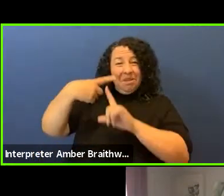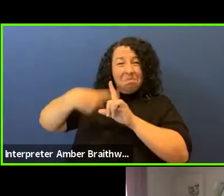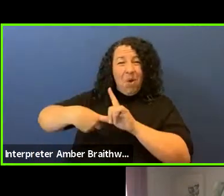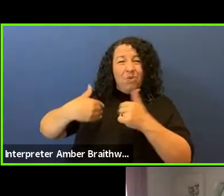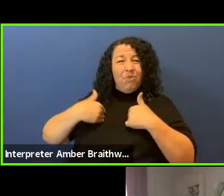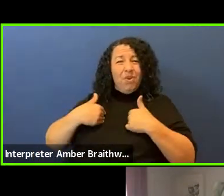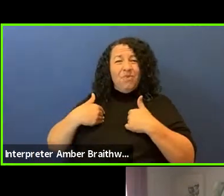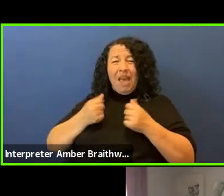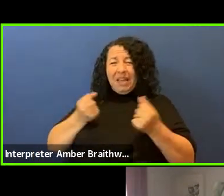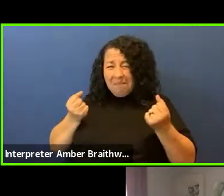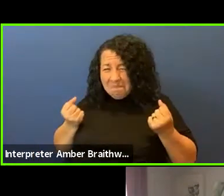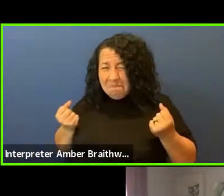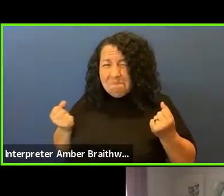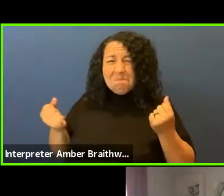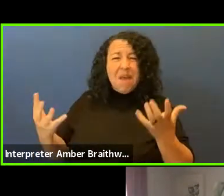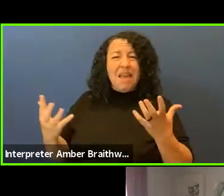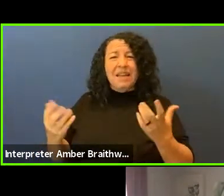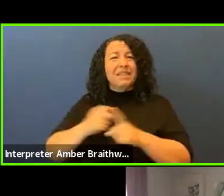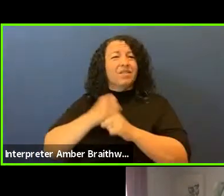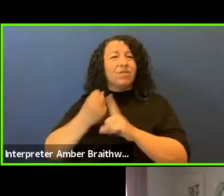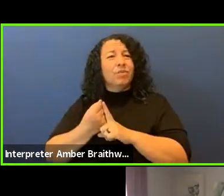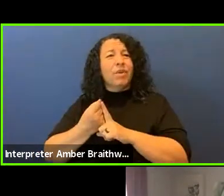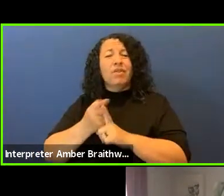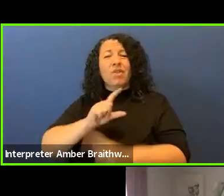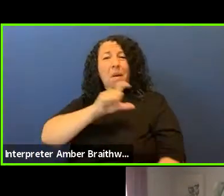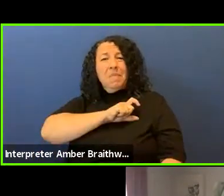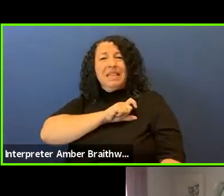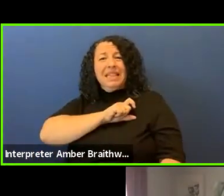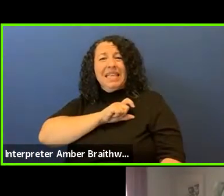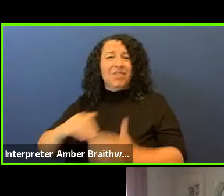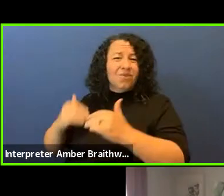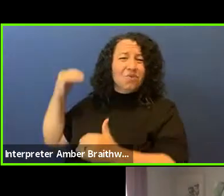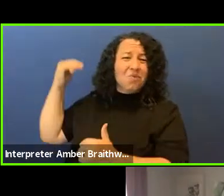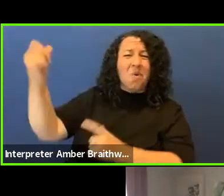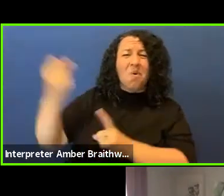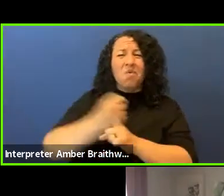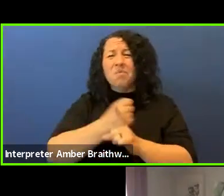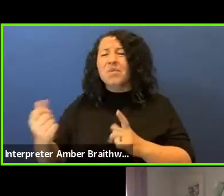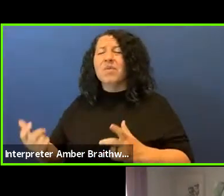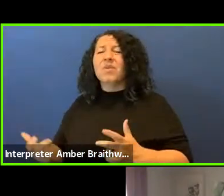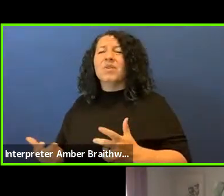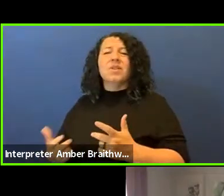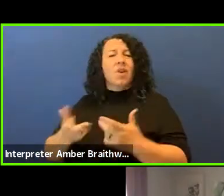numerous incidents of police brutality on the street level but we also have